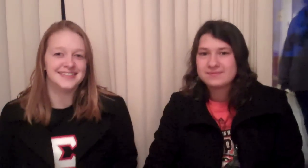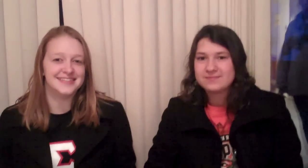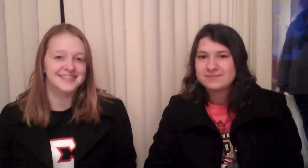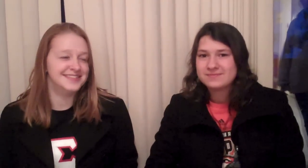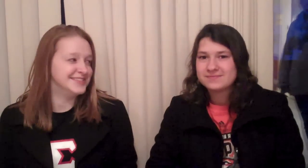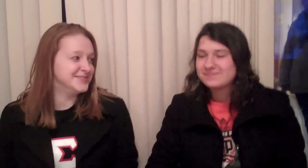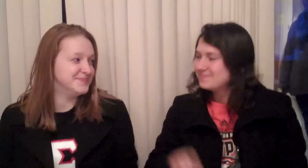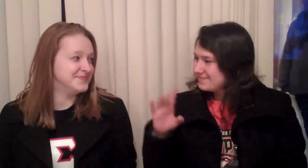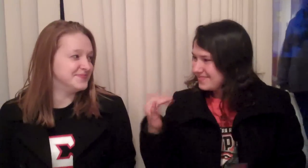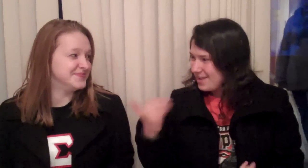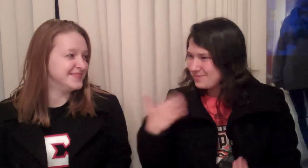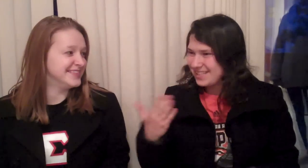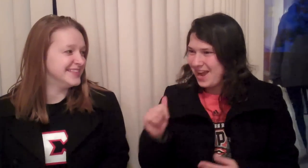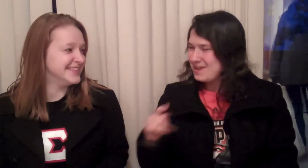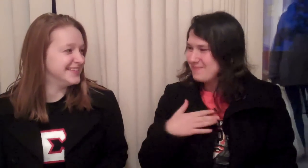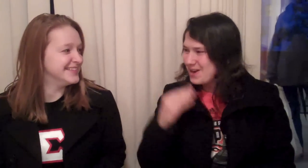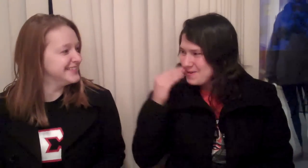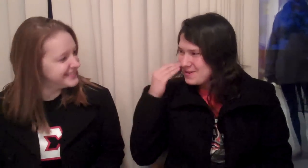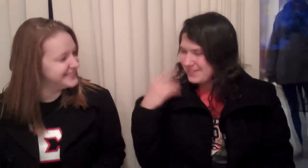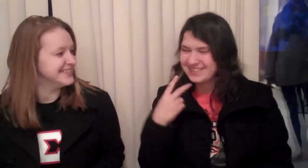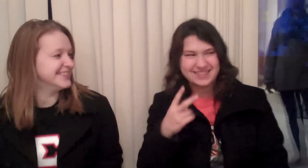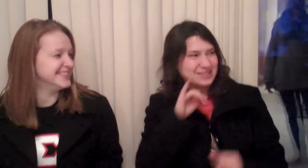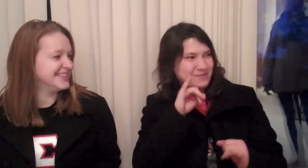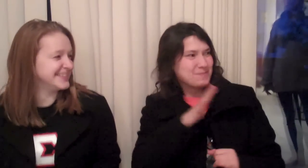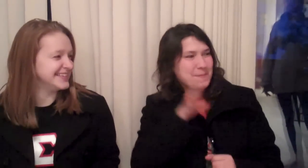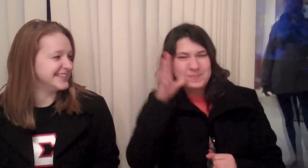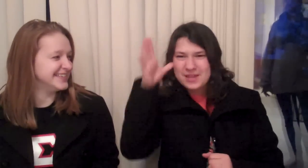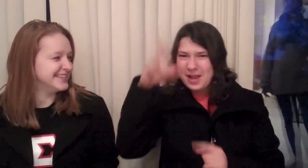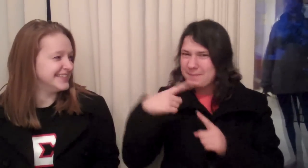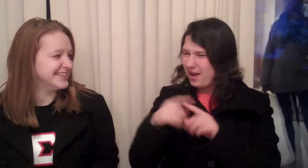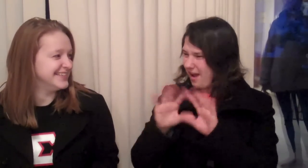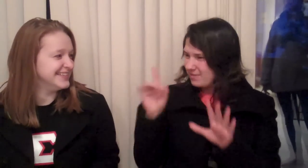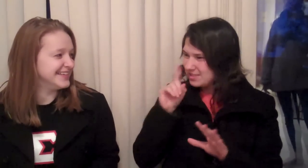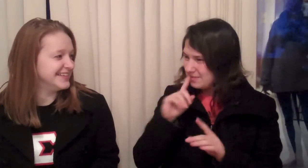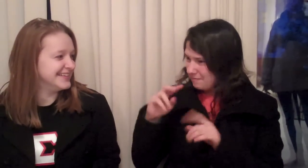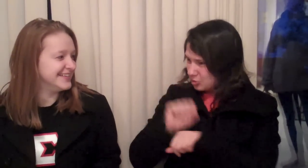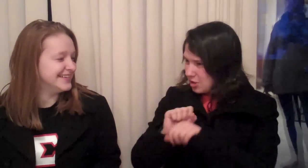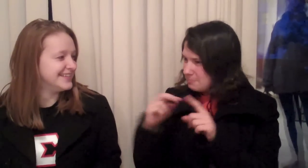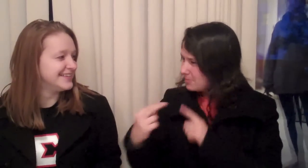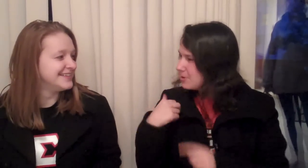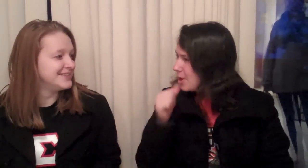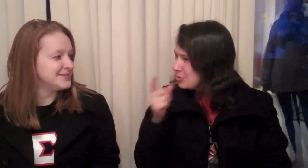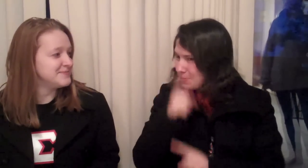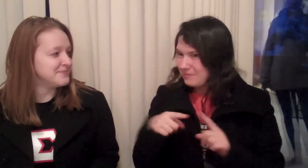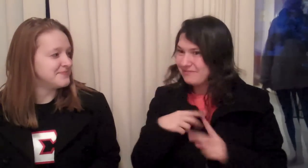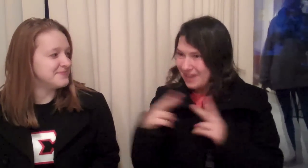[Now we are here at my home.] [See, they are interviewing my parents about deaf workersí perspective]